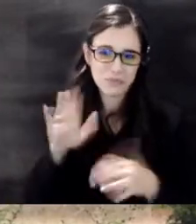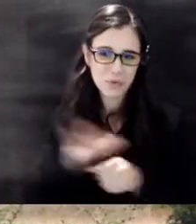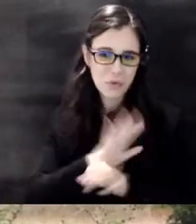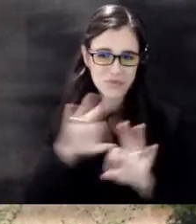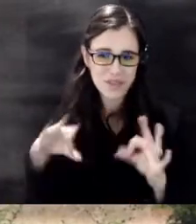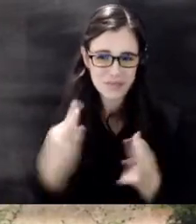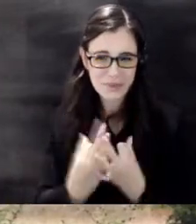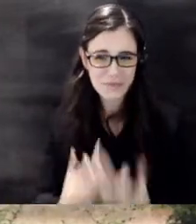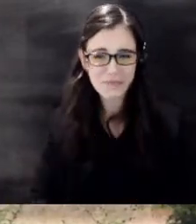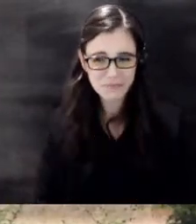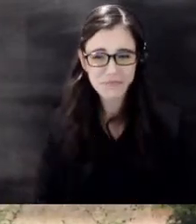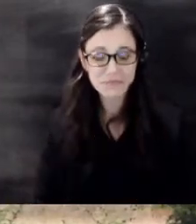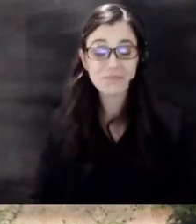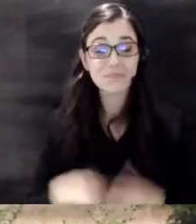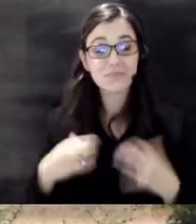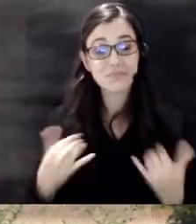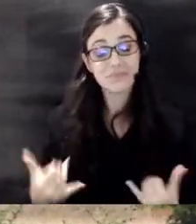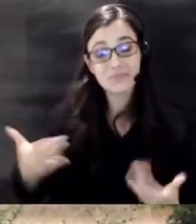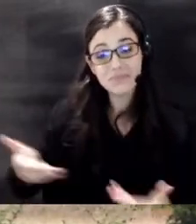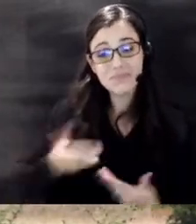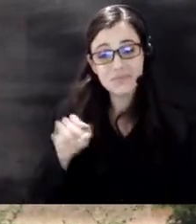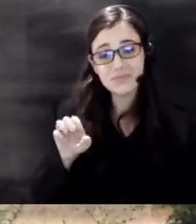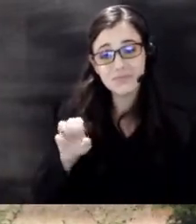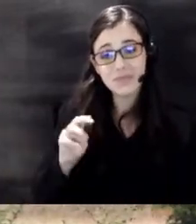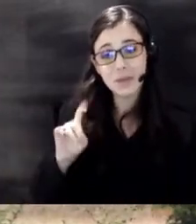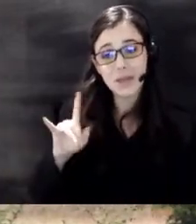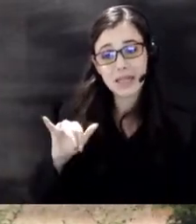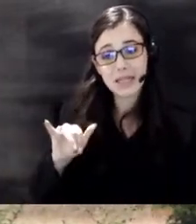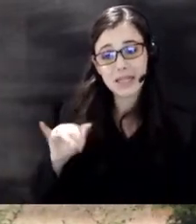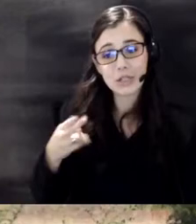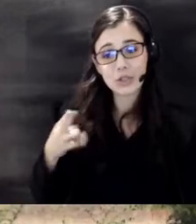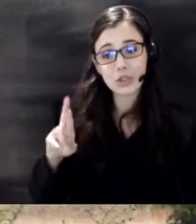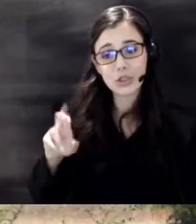and now I'd like to write up Emily Hurst of the Kansas Humane Society to discuss a weekend